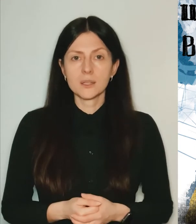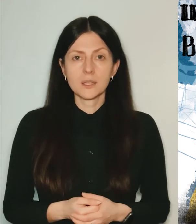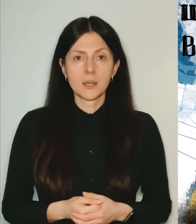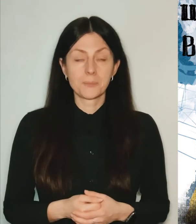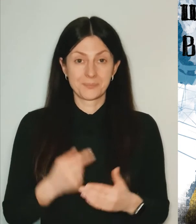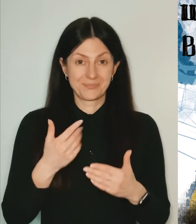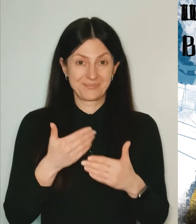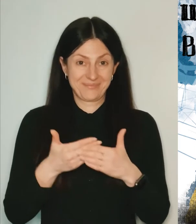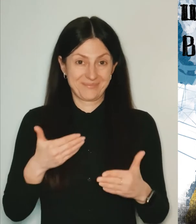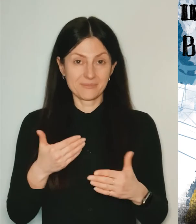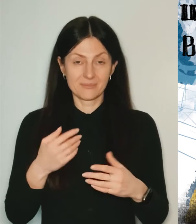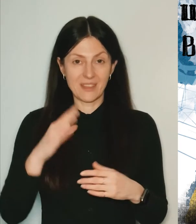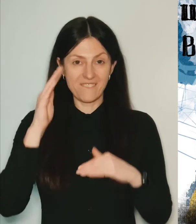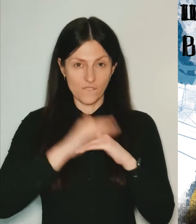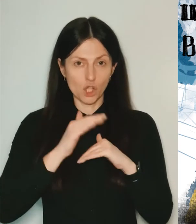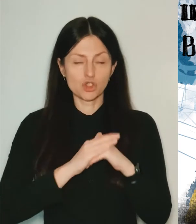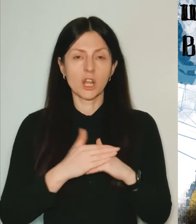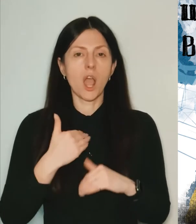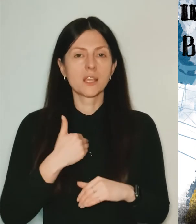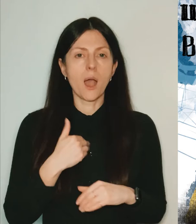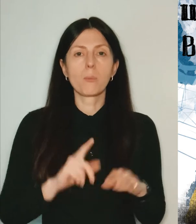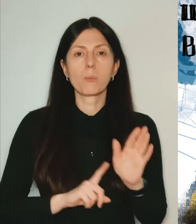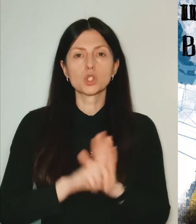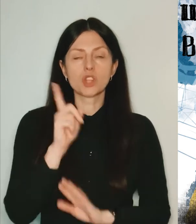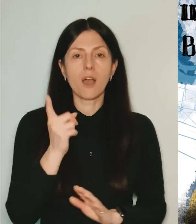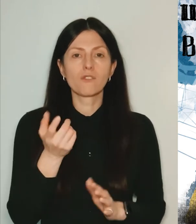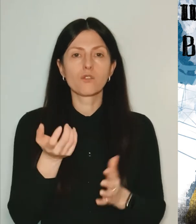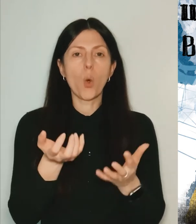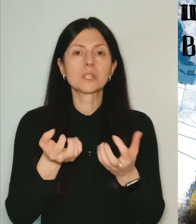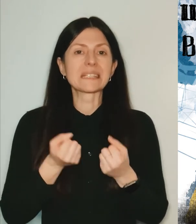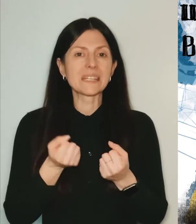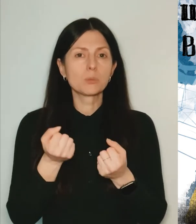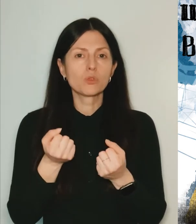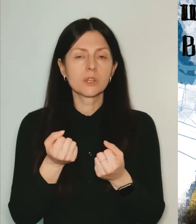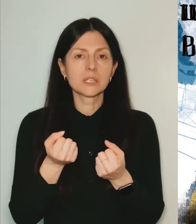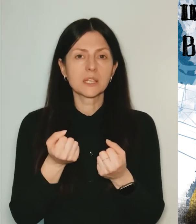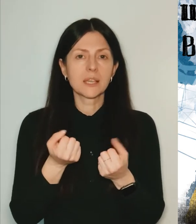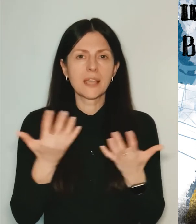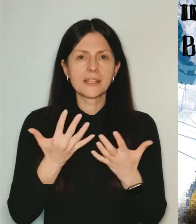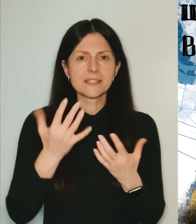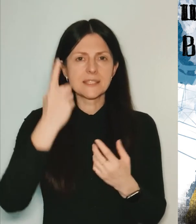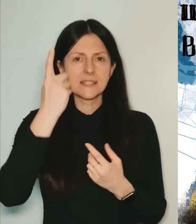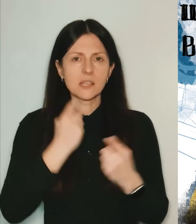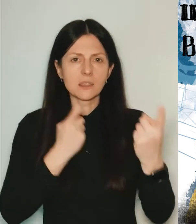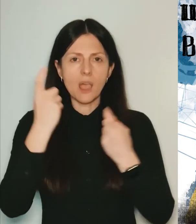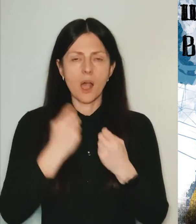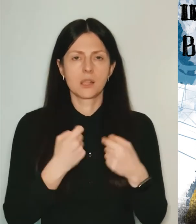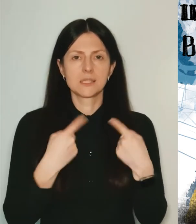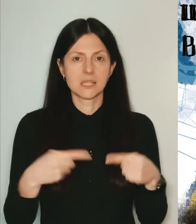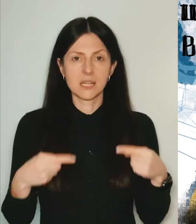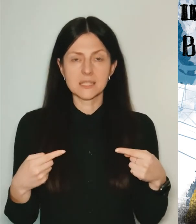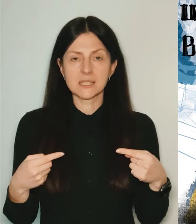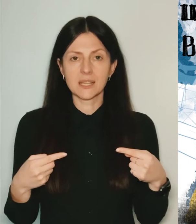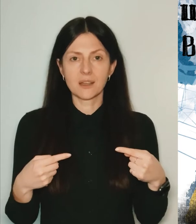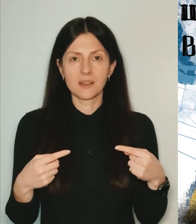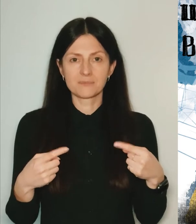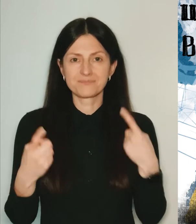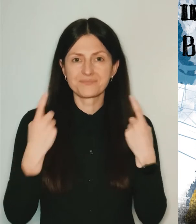On the day X eve, I’ve started getting various signals war can start at night from both media